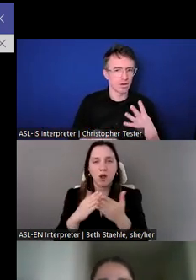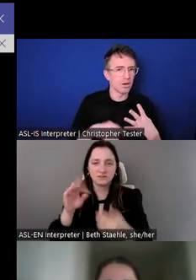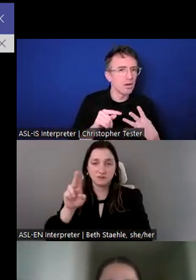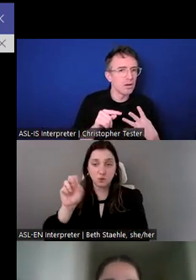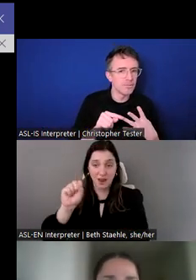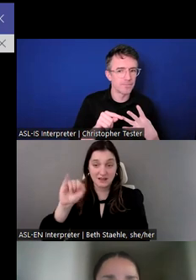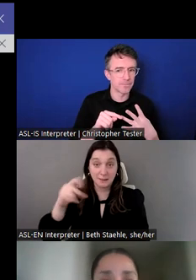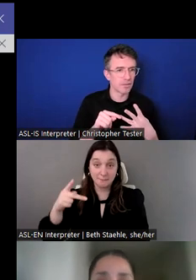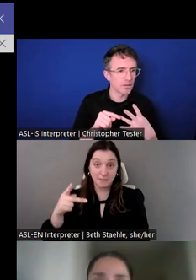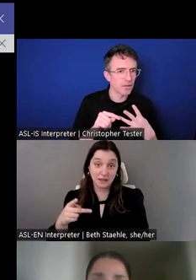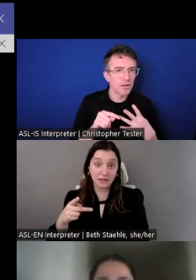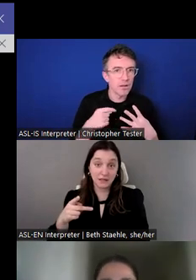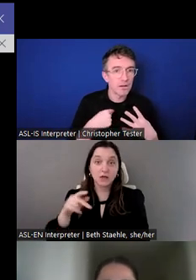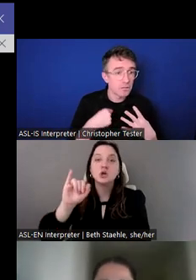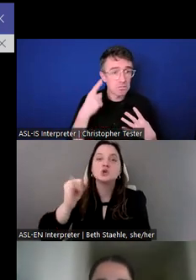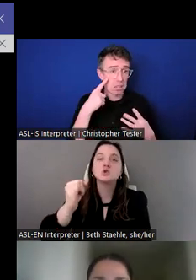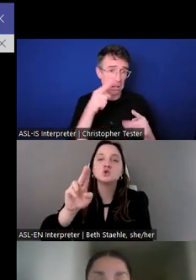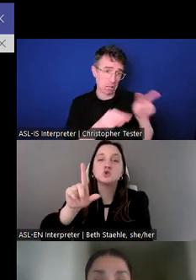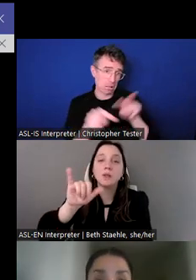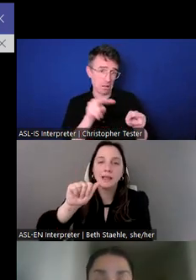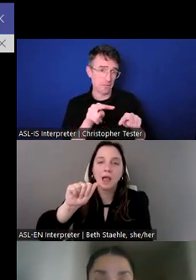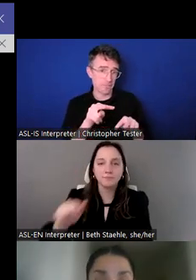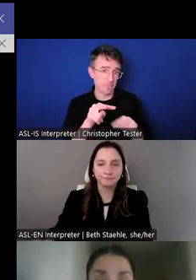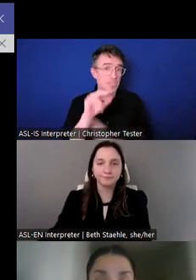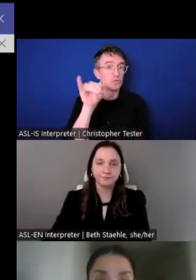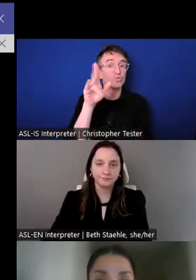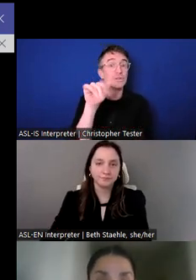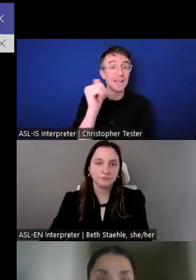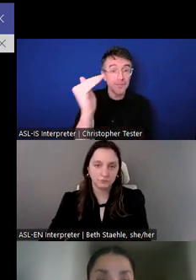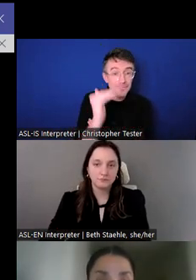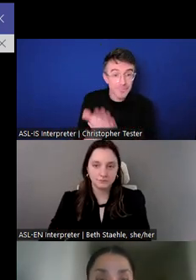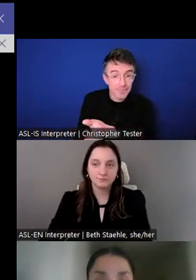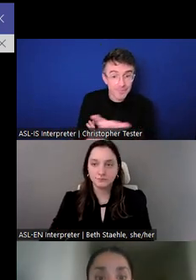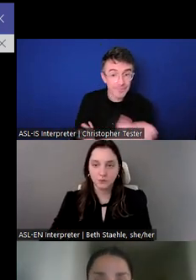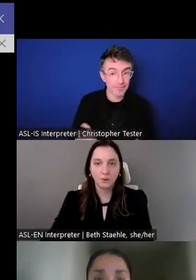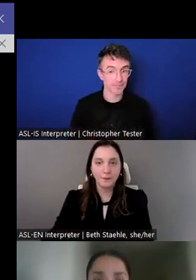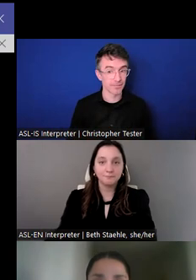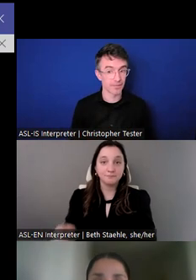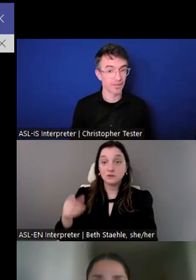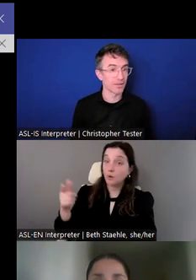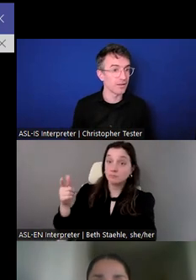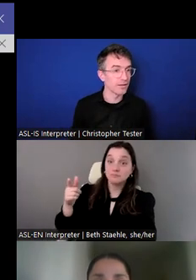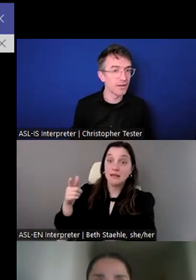Ashley Holben: If you be brief, we have lots of questions coming in. Thank you, Julia.